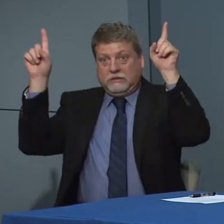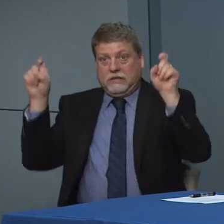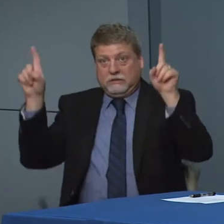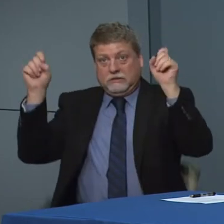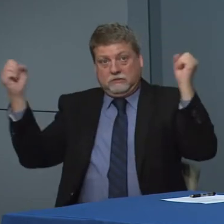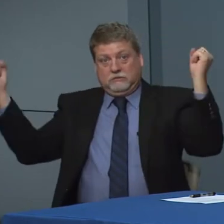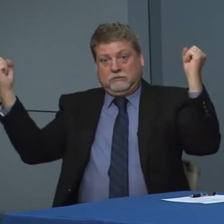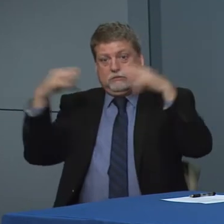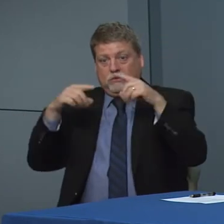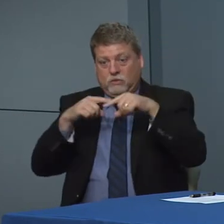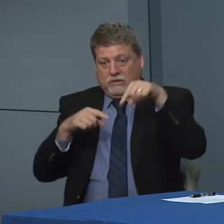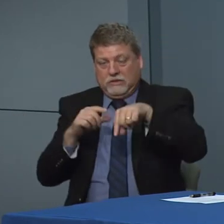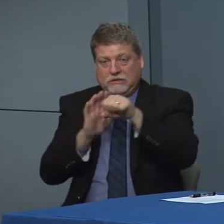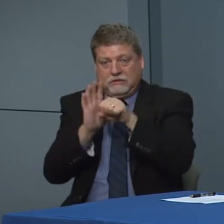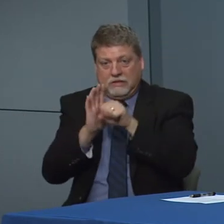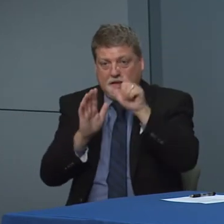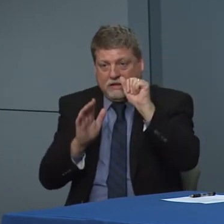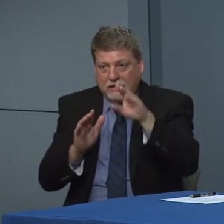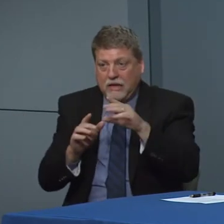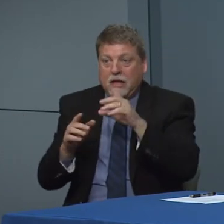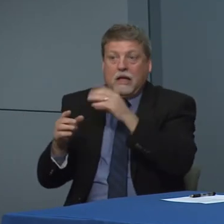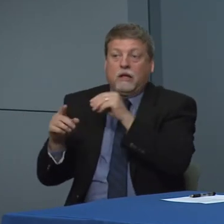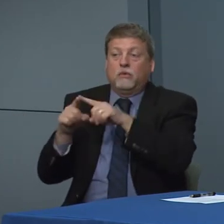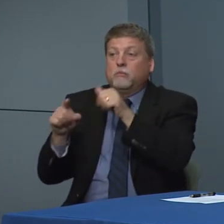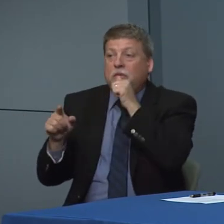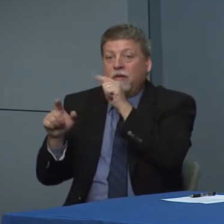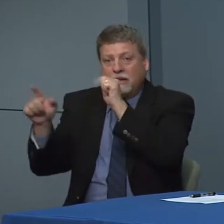From all over the state including Mecklenburg County.